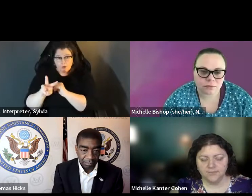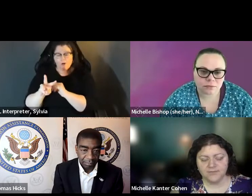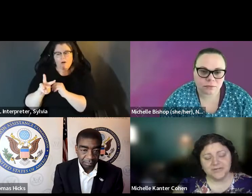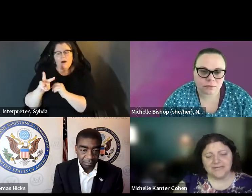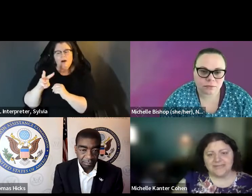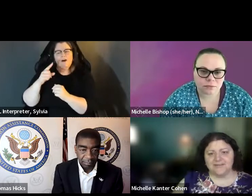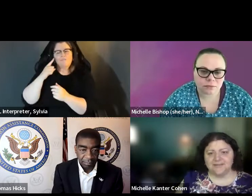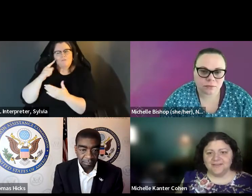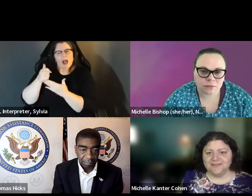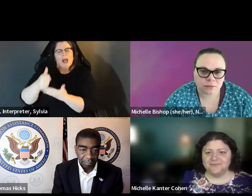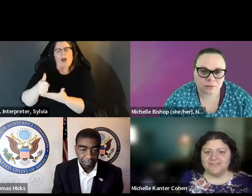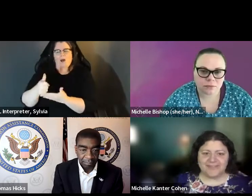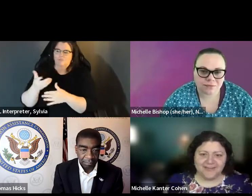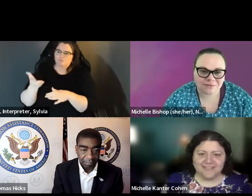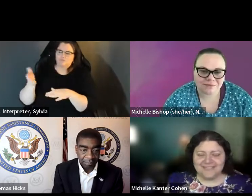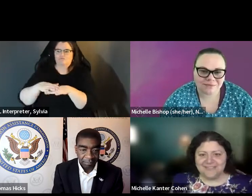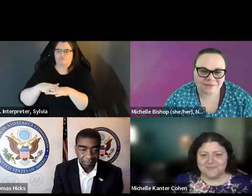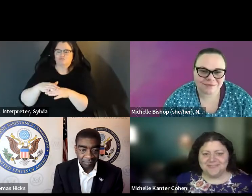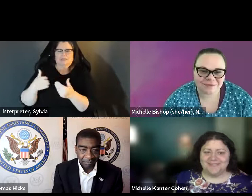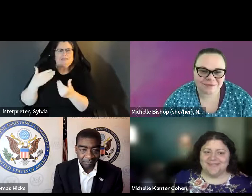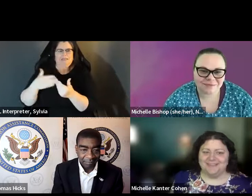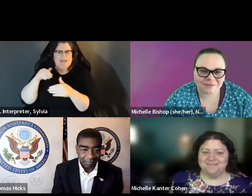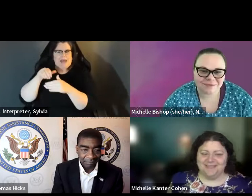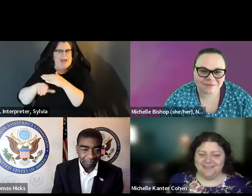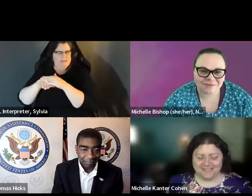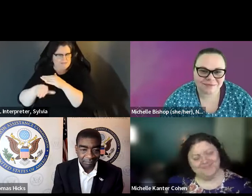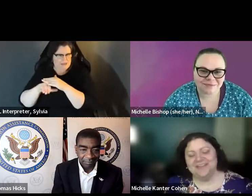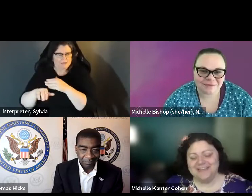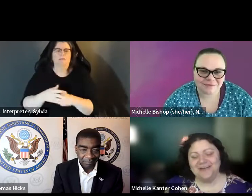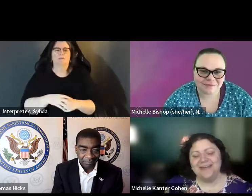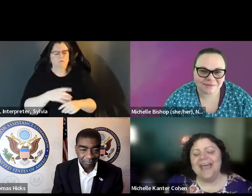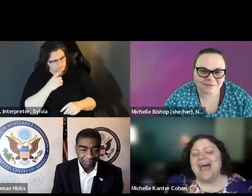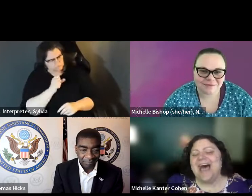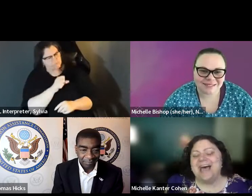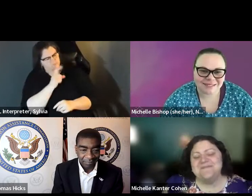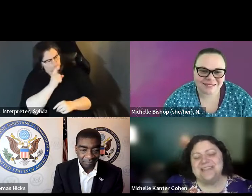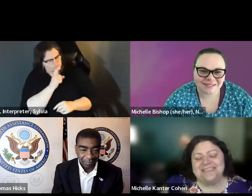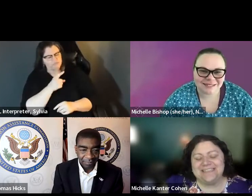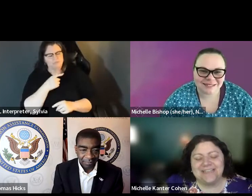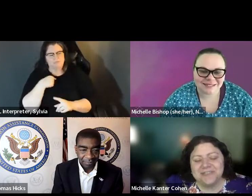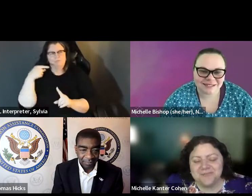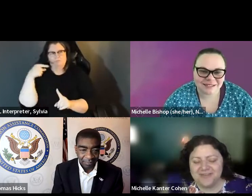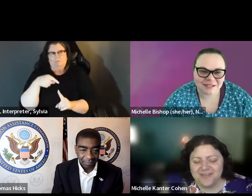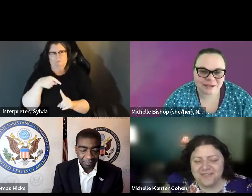improvements to our federal law or state law that would help increase access. » Michelle: Sure, and I think I'll start with state law since that's where -- and